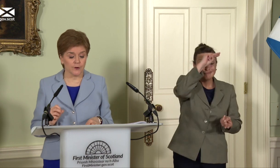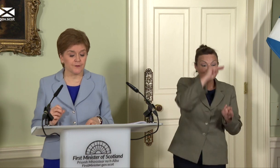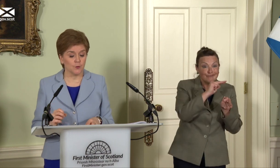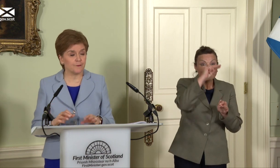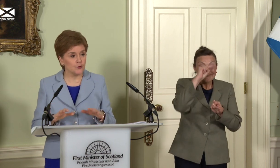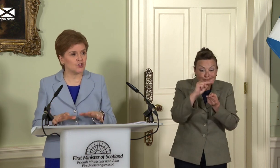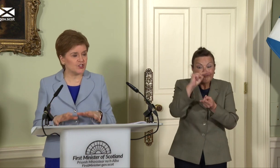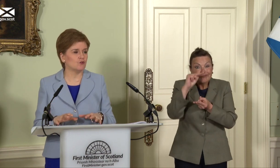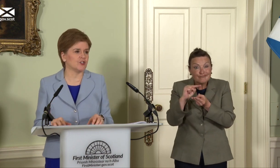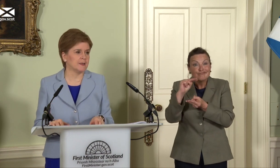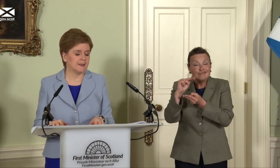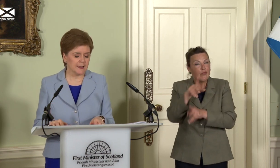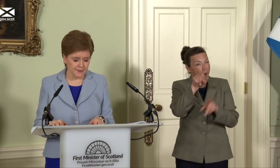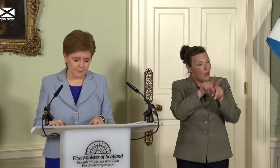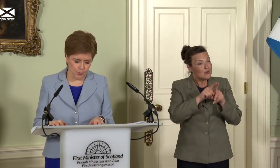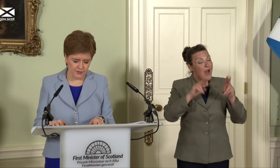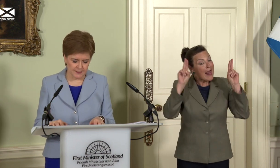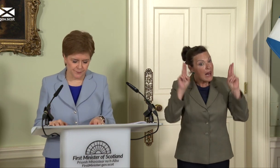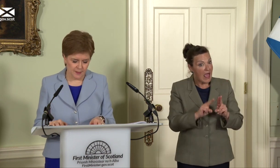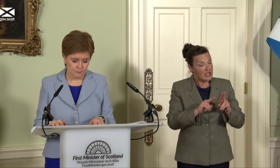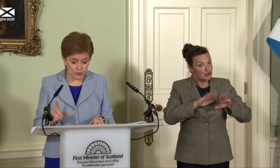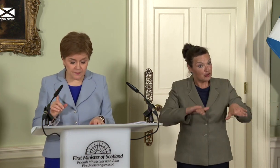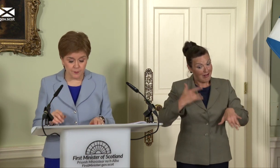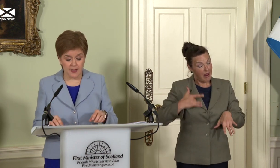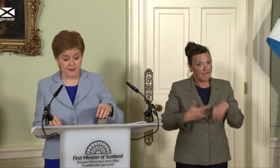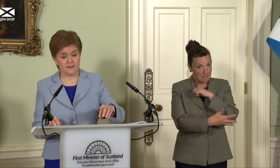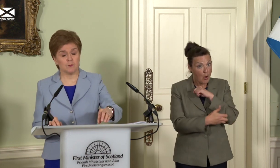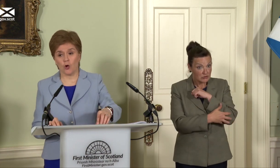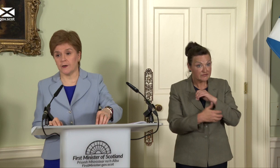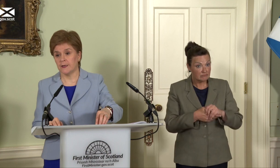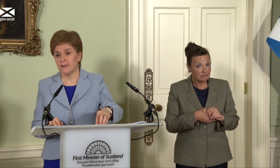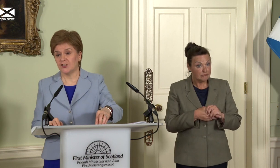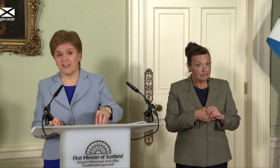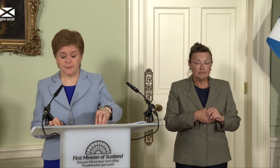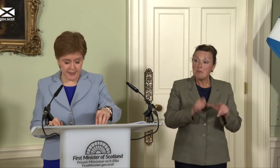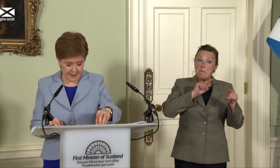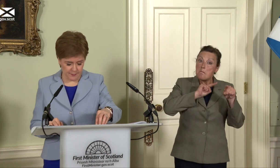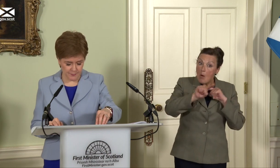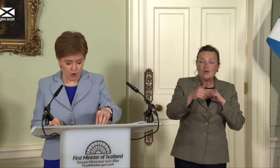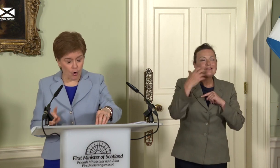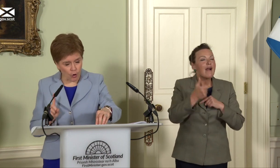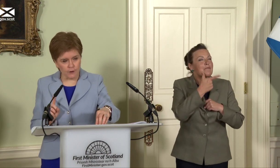of them, with fewer children living in poverty. Most of them have a smaller gender pay gap. All of